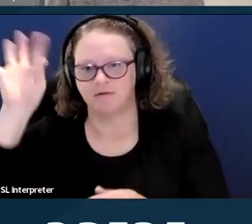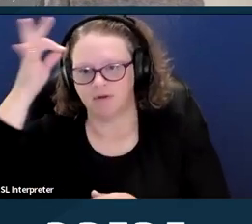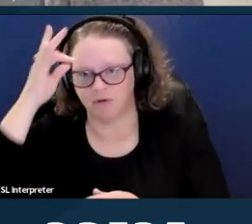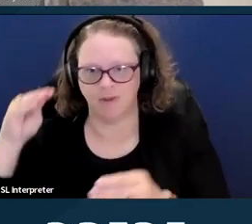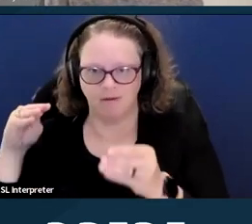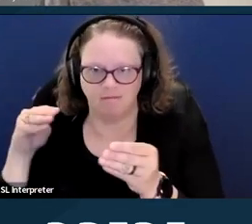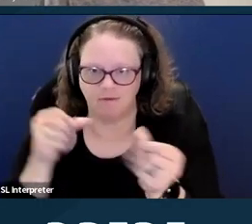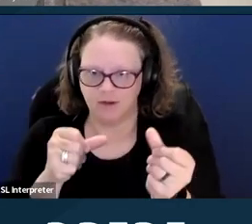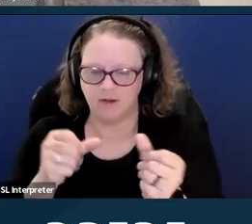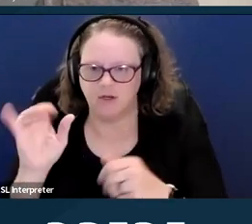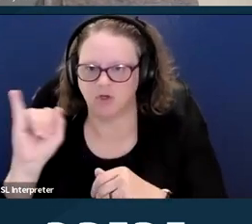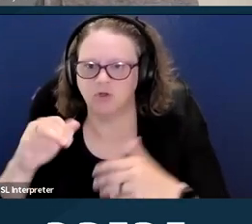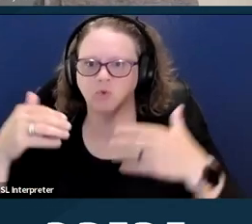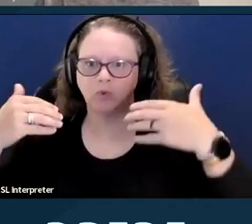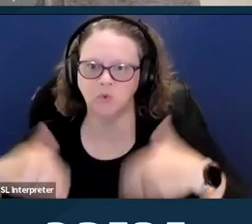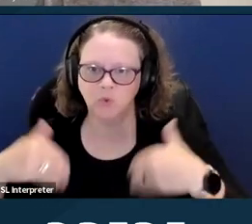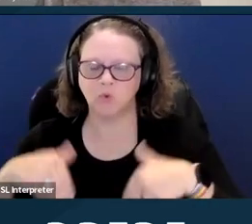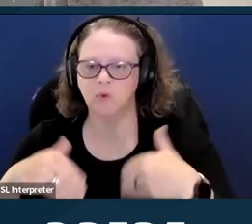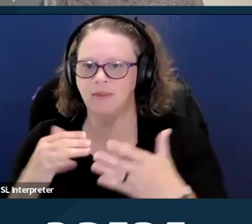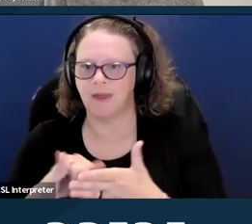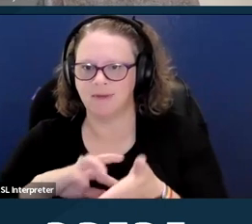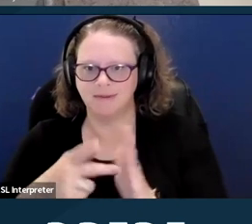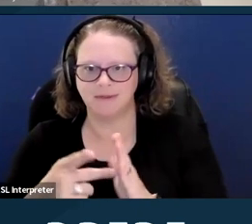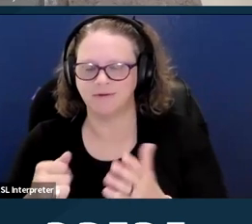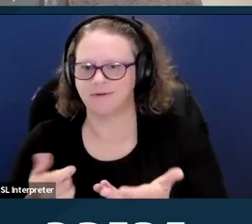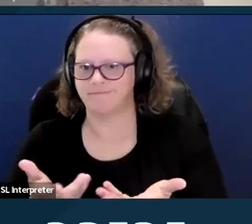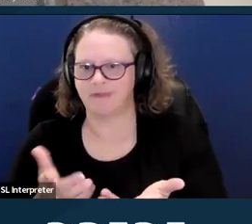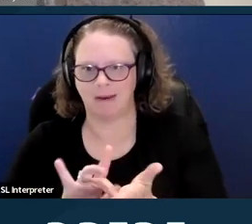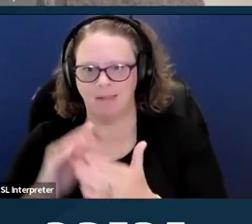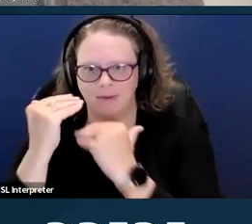And in states where the state doesn't offer additional funds